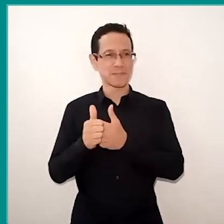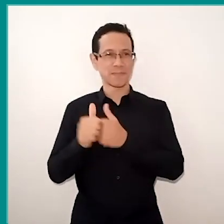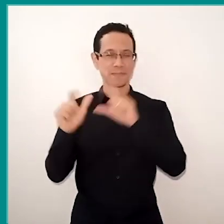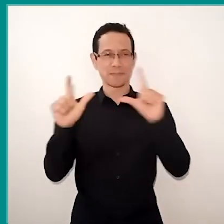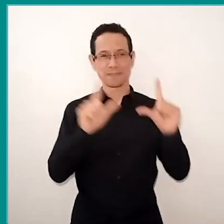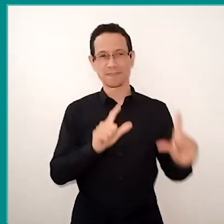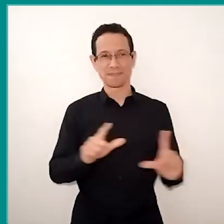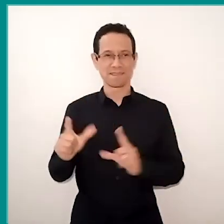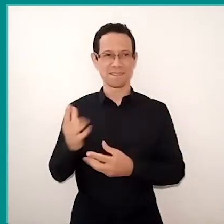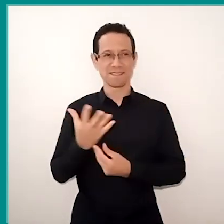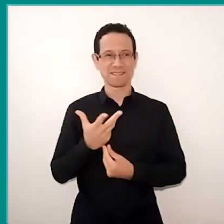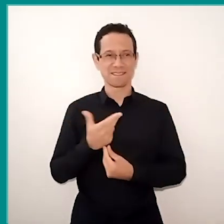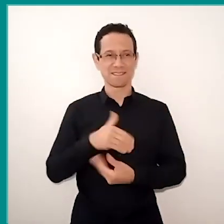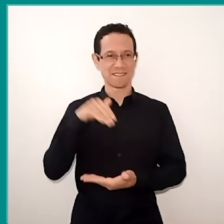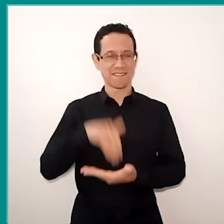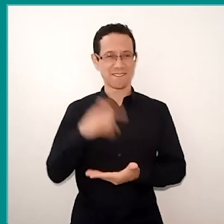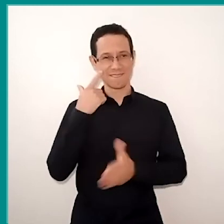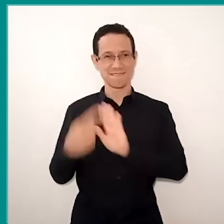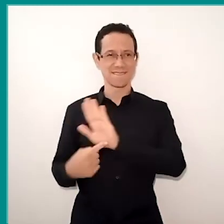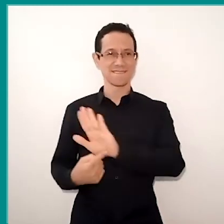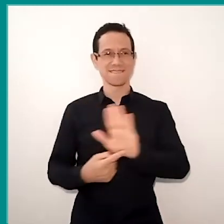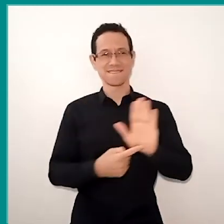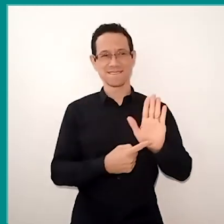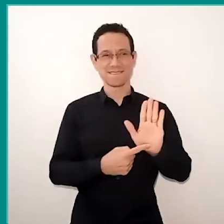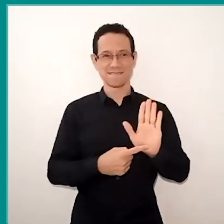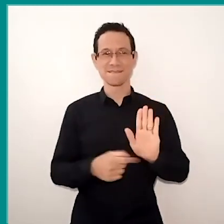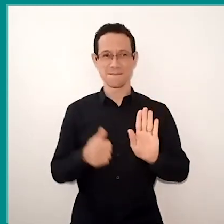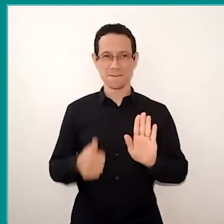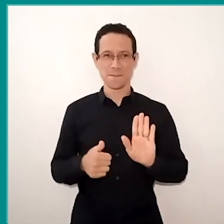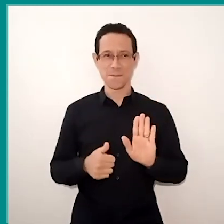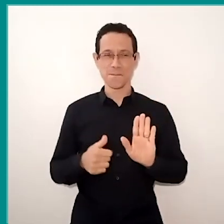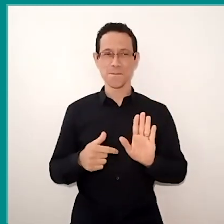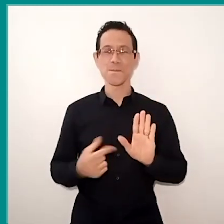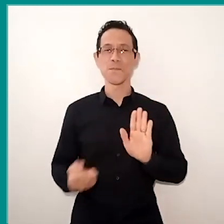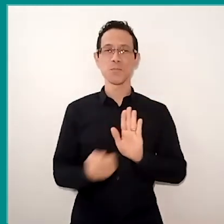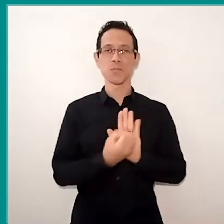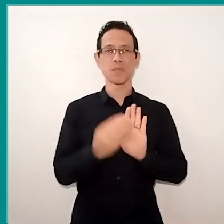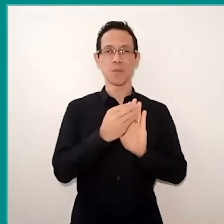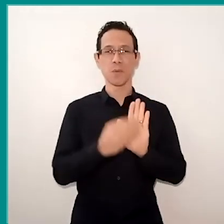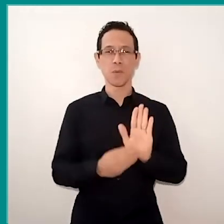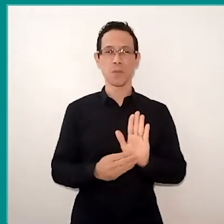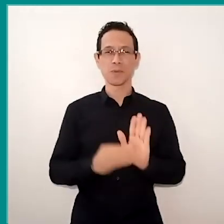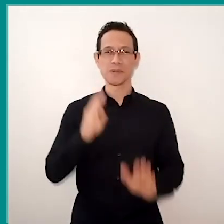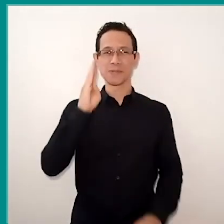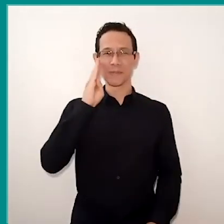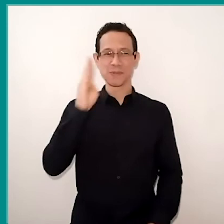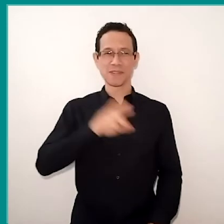which will be presented at the end, and she will present a principal record, sorry, of main aspects